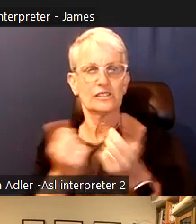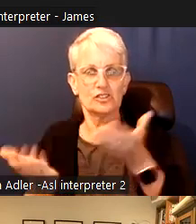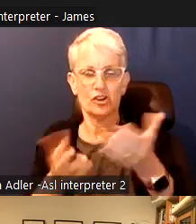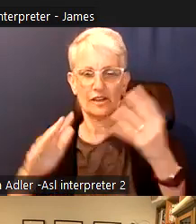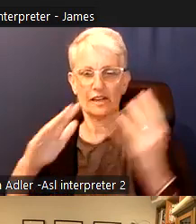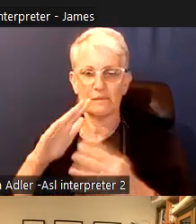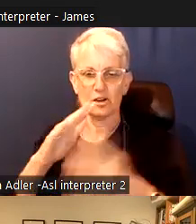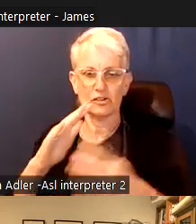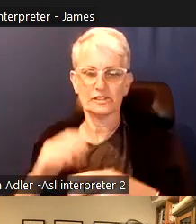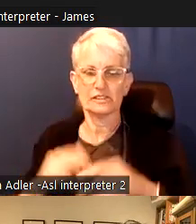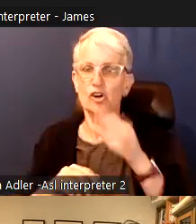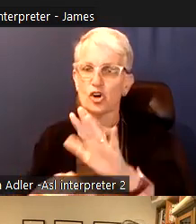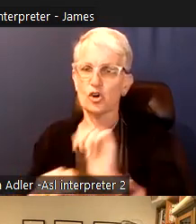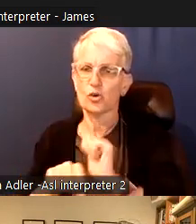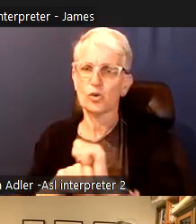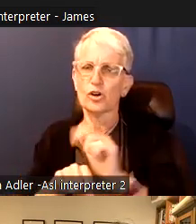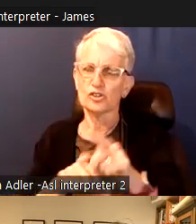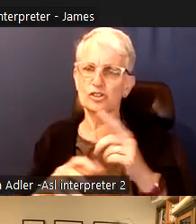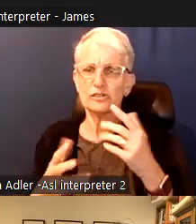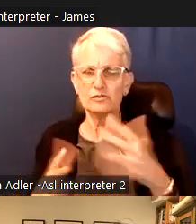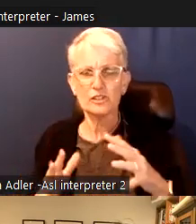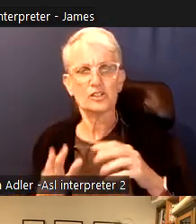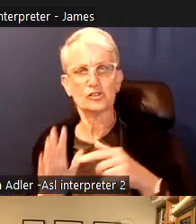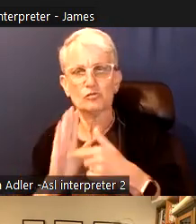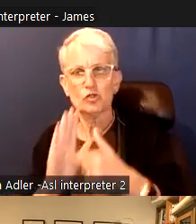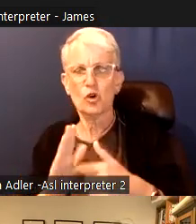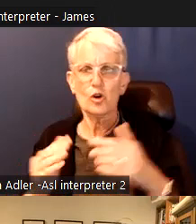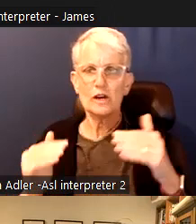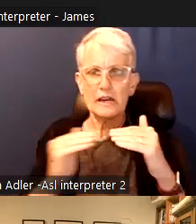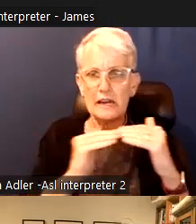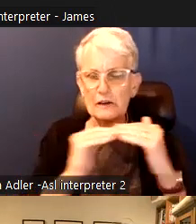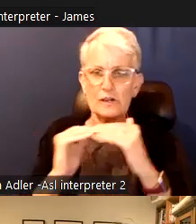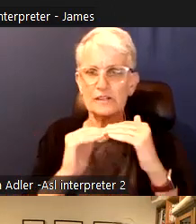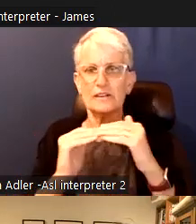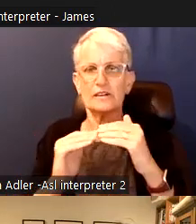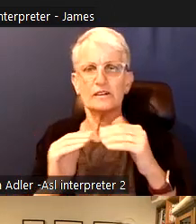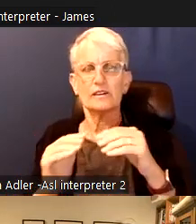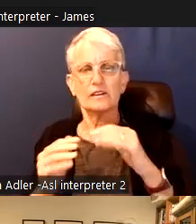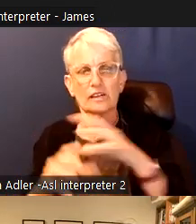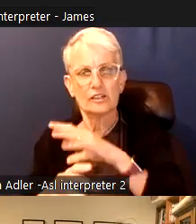Safety for whom? What are their assumptions about what leads to violence and crime and